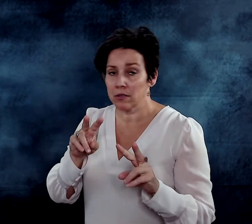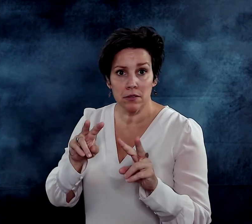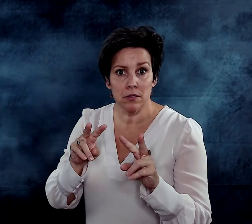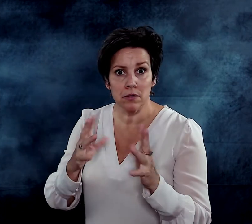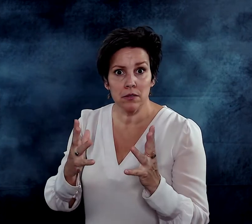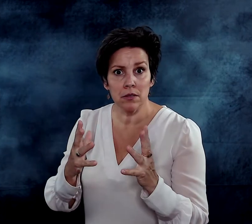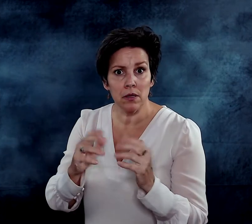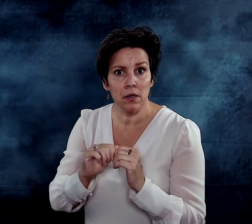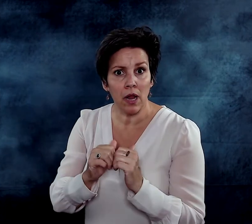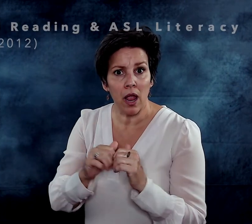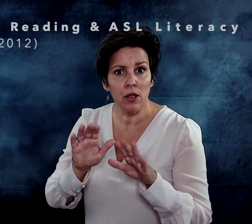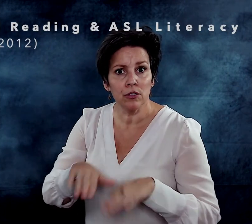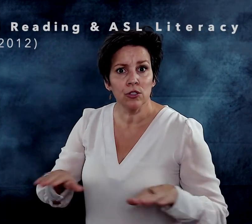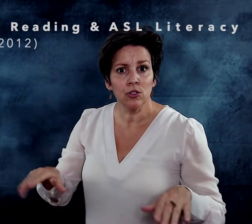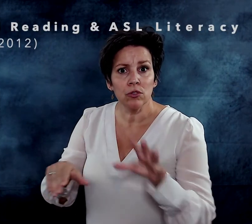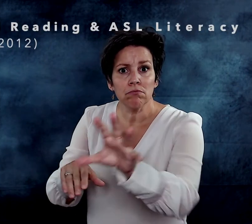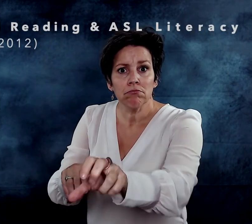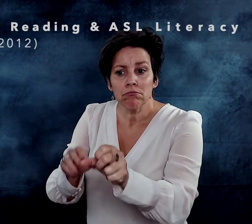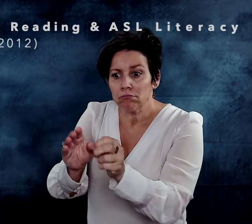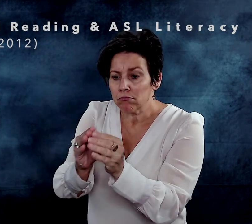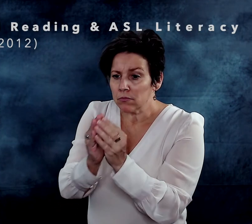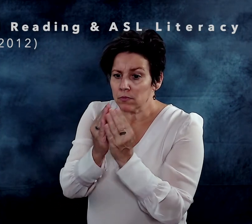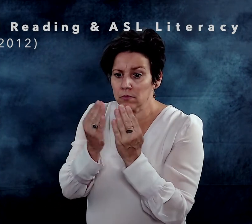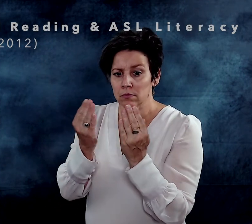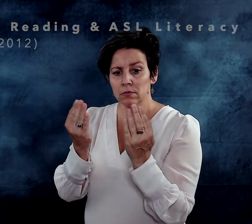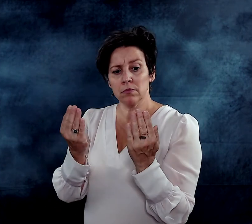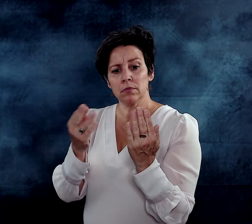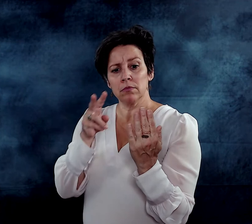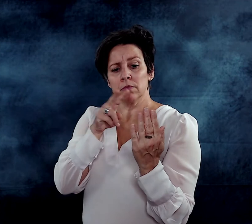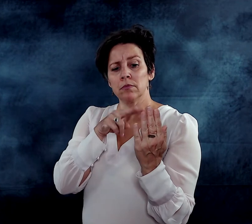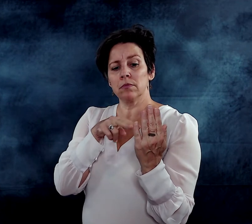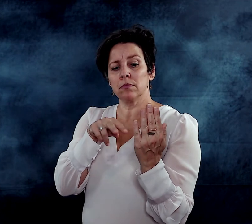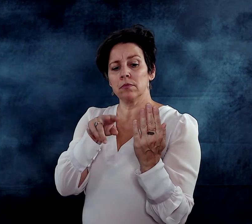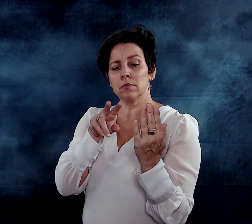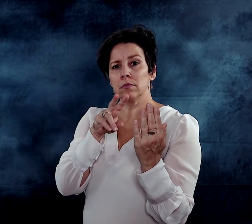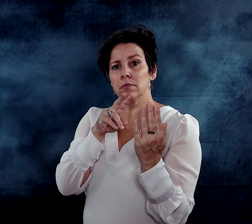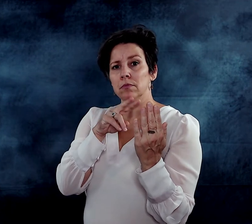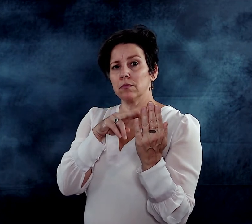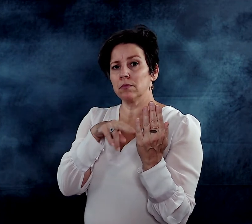teachers were shocked to see children picking up the books to read,